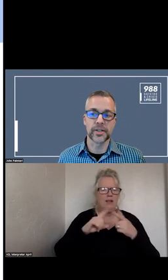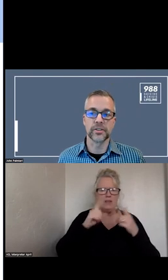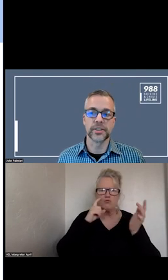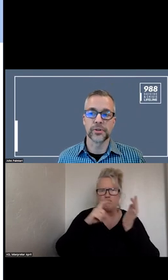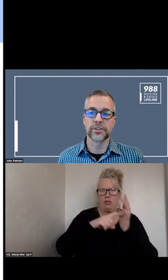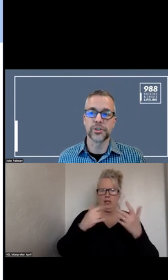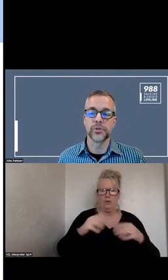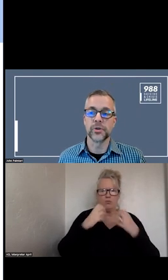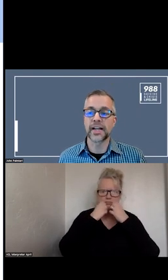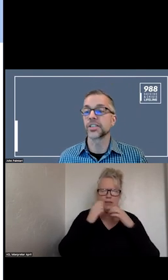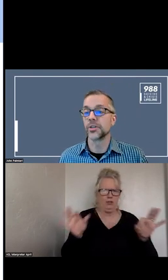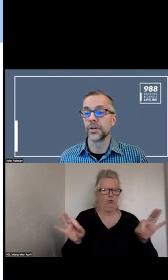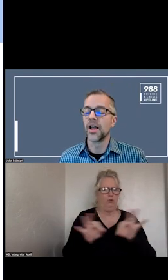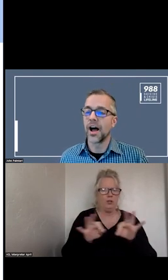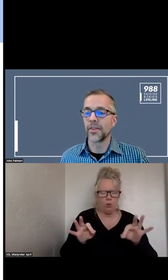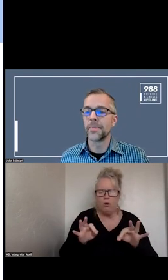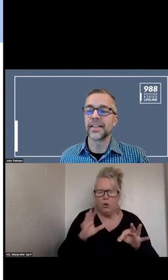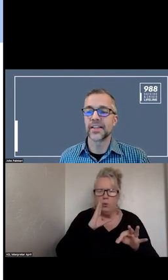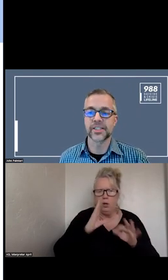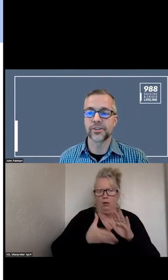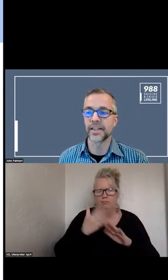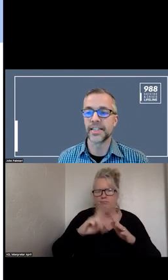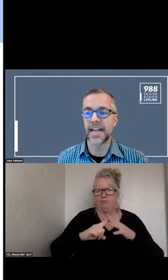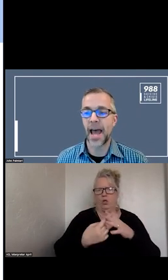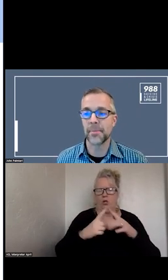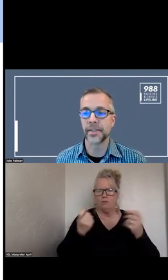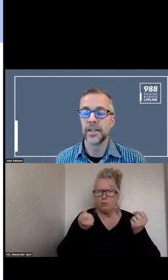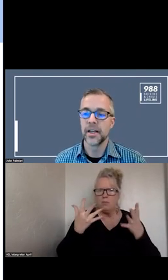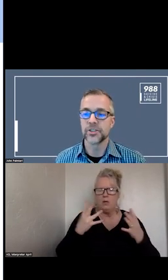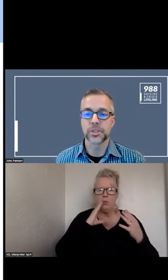CRITICAL TO EXECUTE THE THINGS THAT ARE GOING TO HAPPEN TO